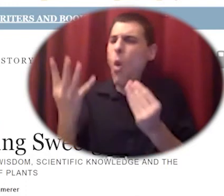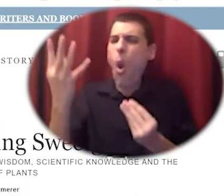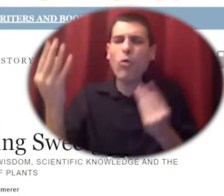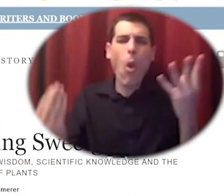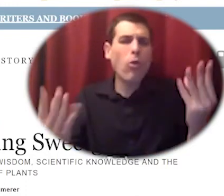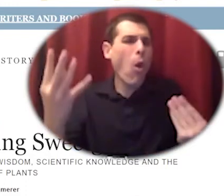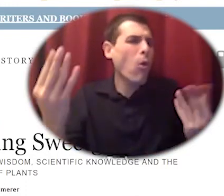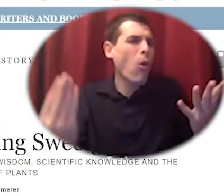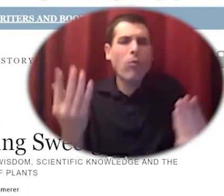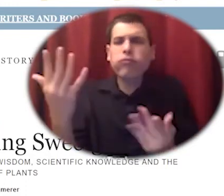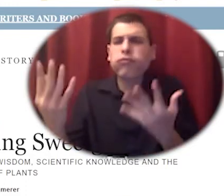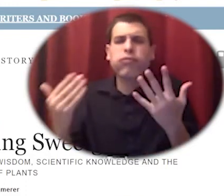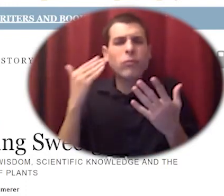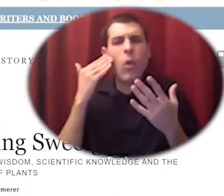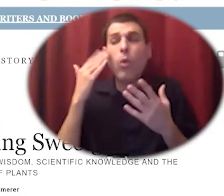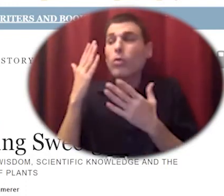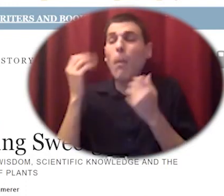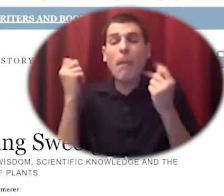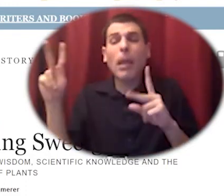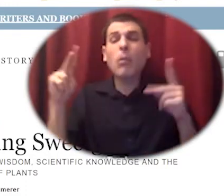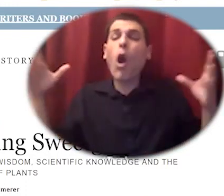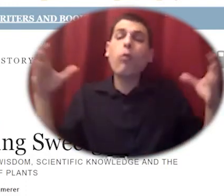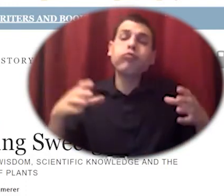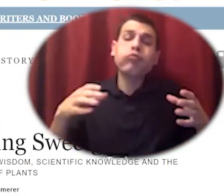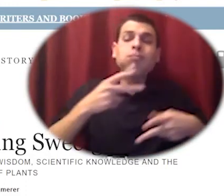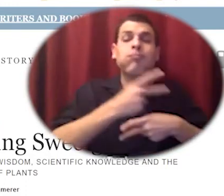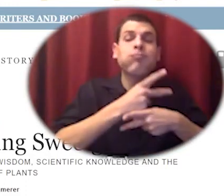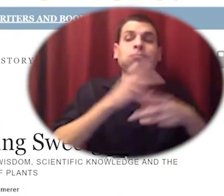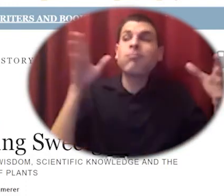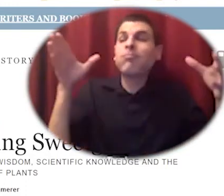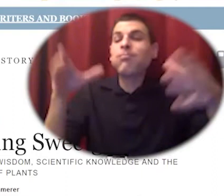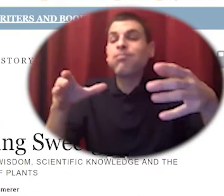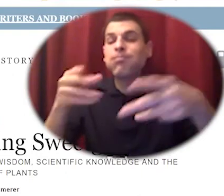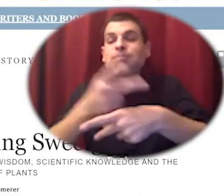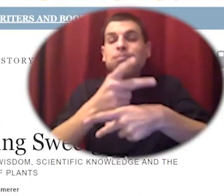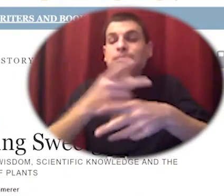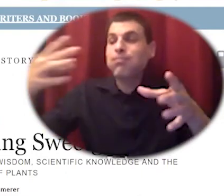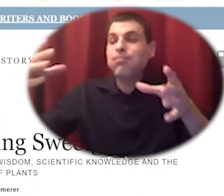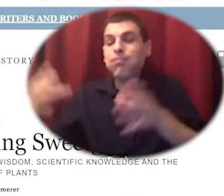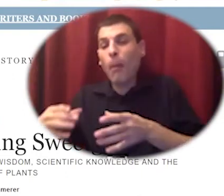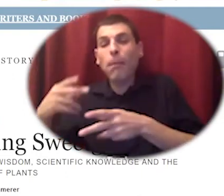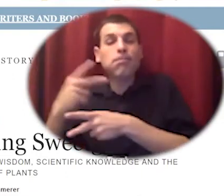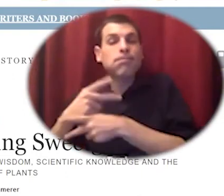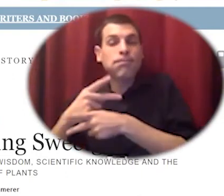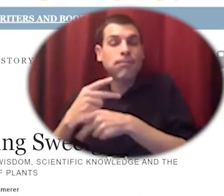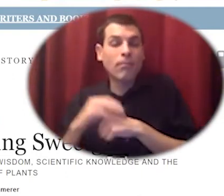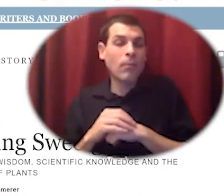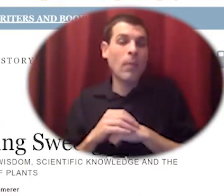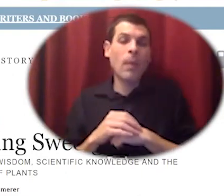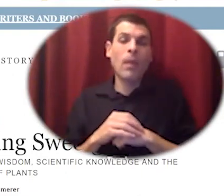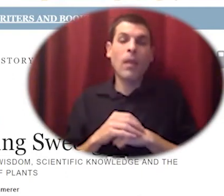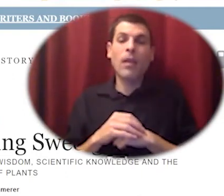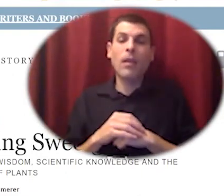a family band or a tribal group arriving in an area in time for a harvest